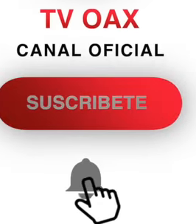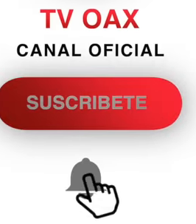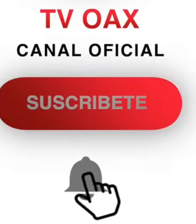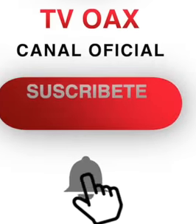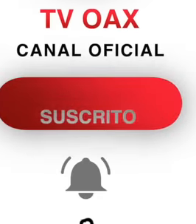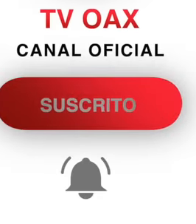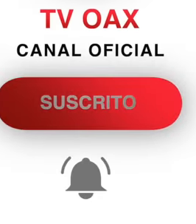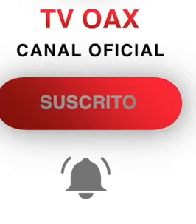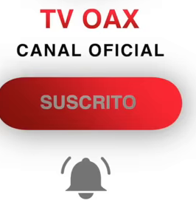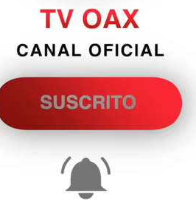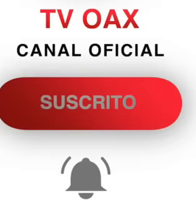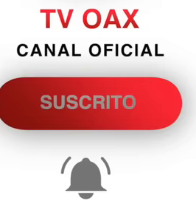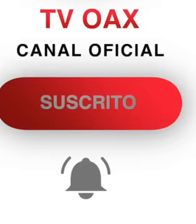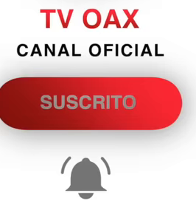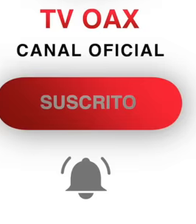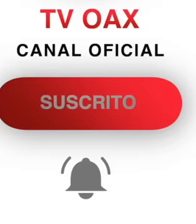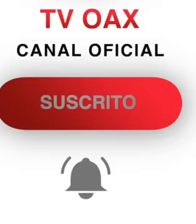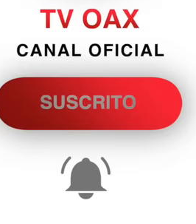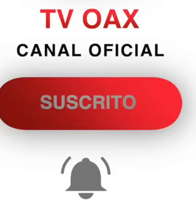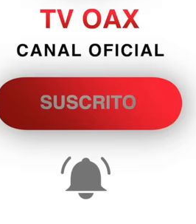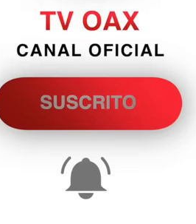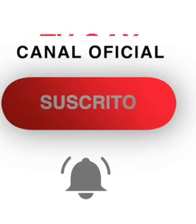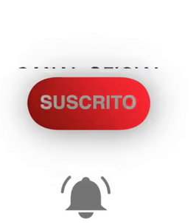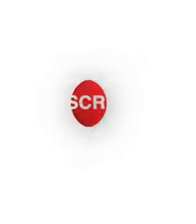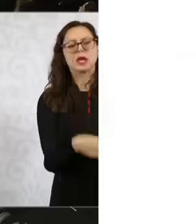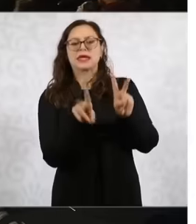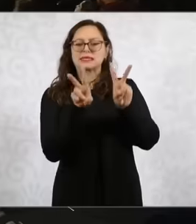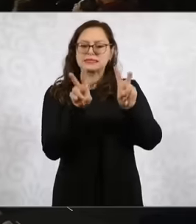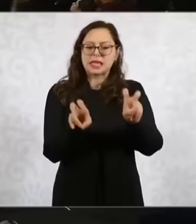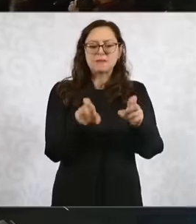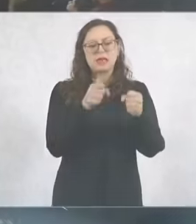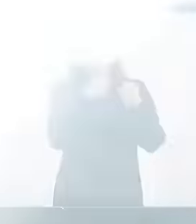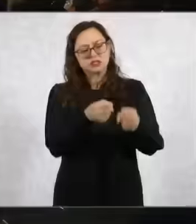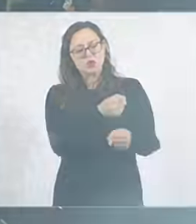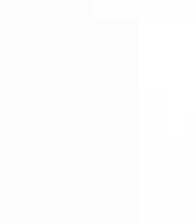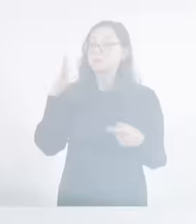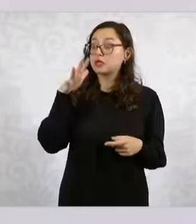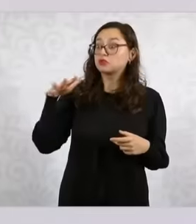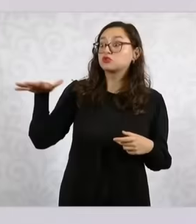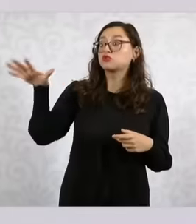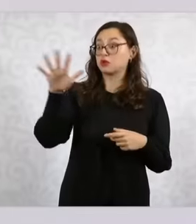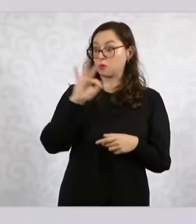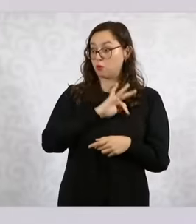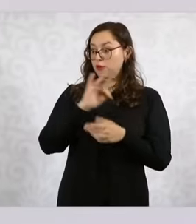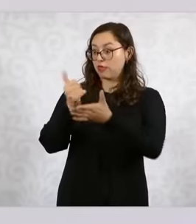her six-year term strong, let's see how she responds to the reporters that former president